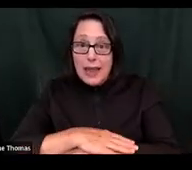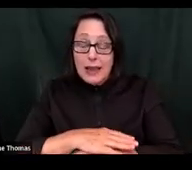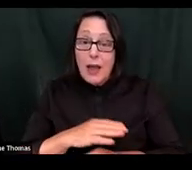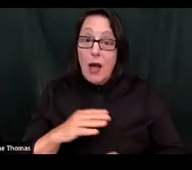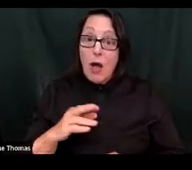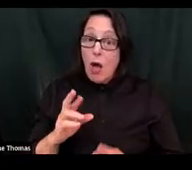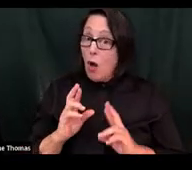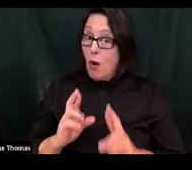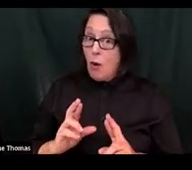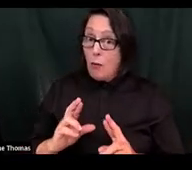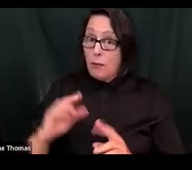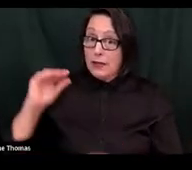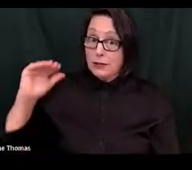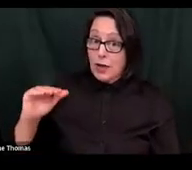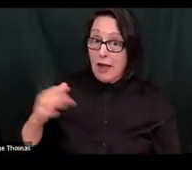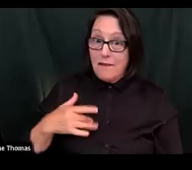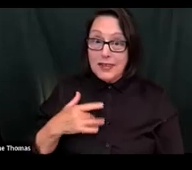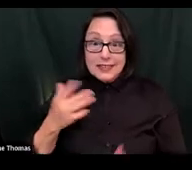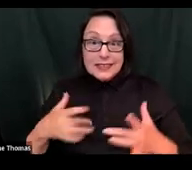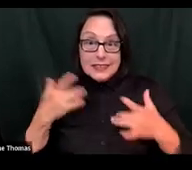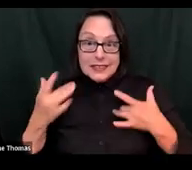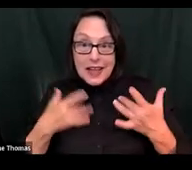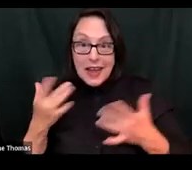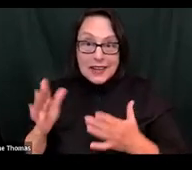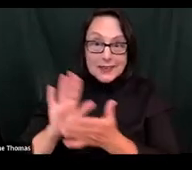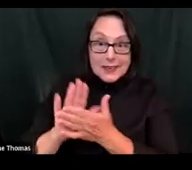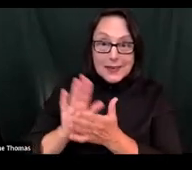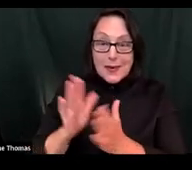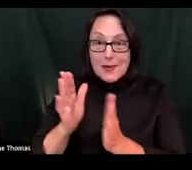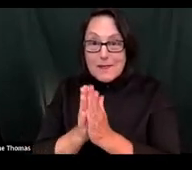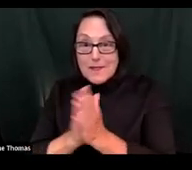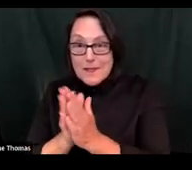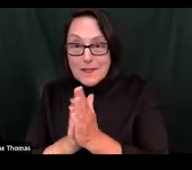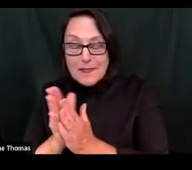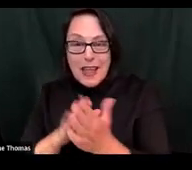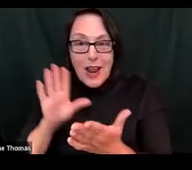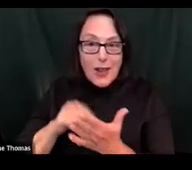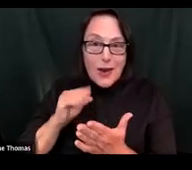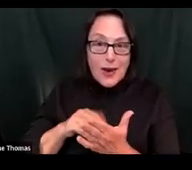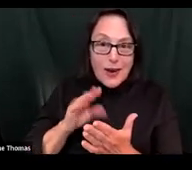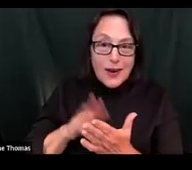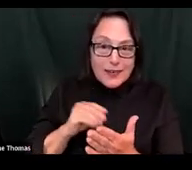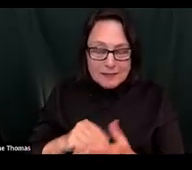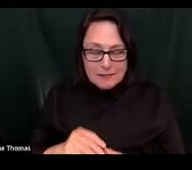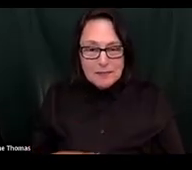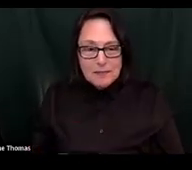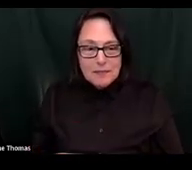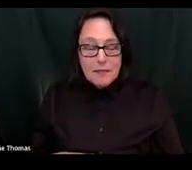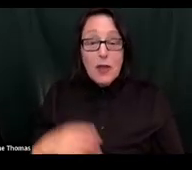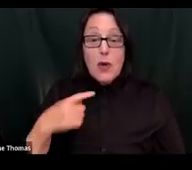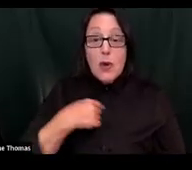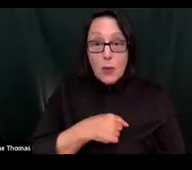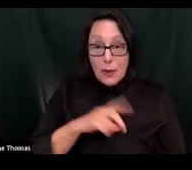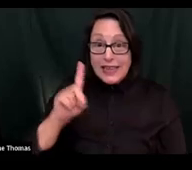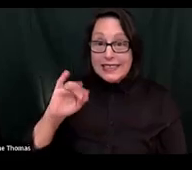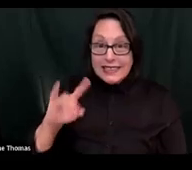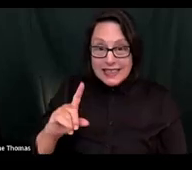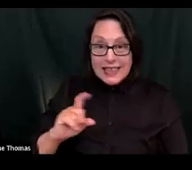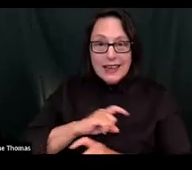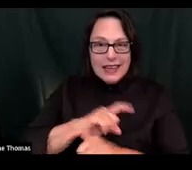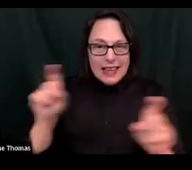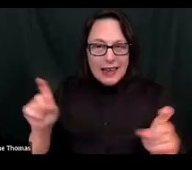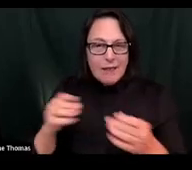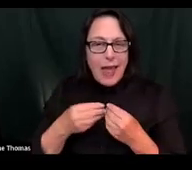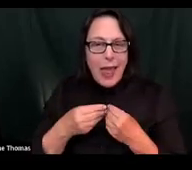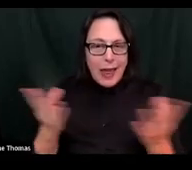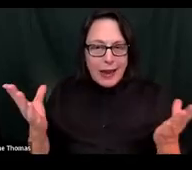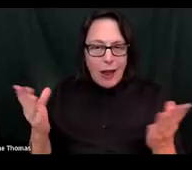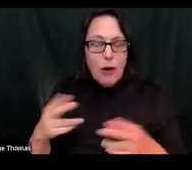will be happy to be in school and excited and learning. And we did give you a handout